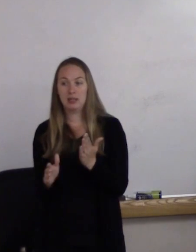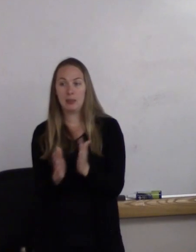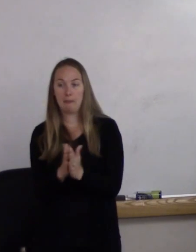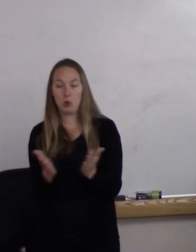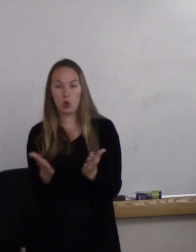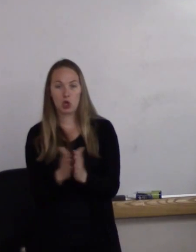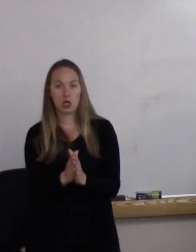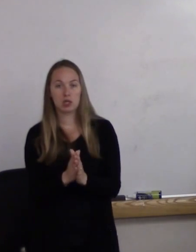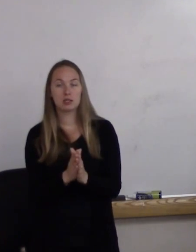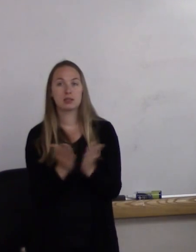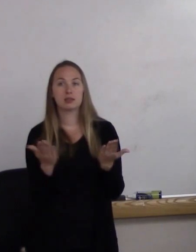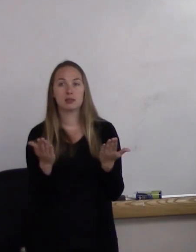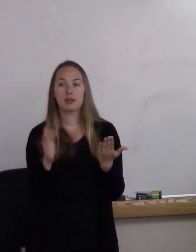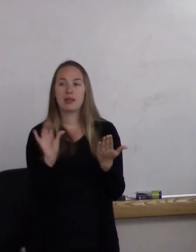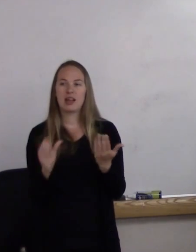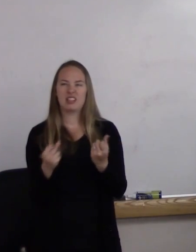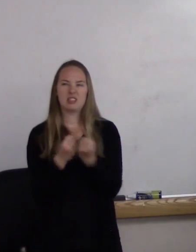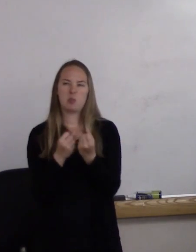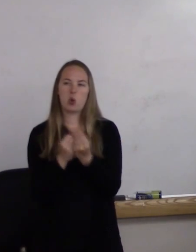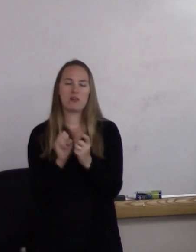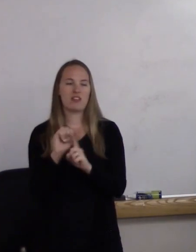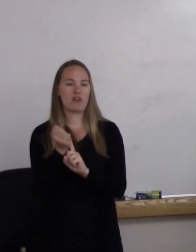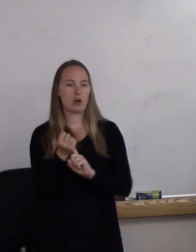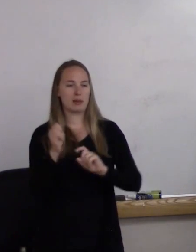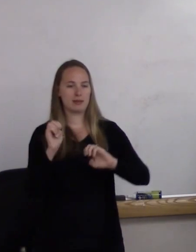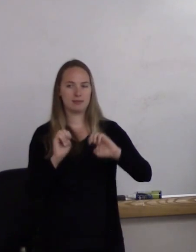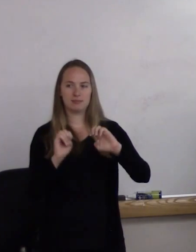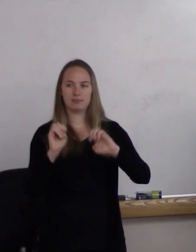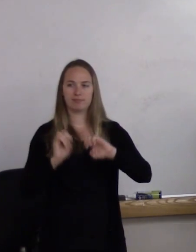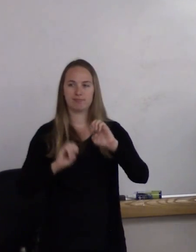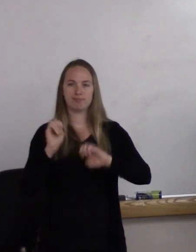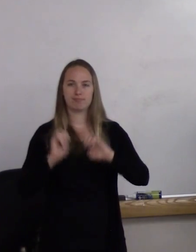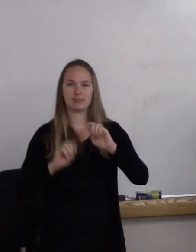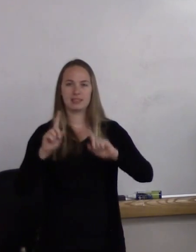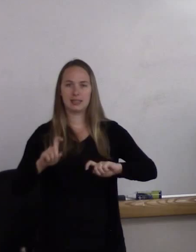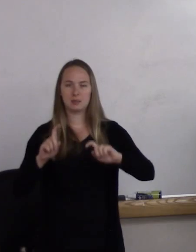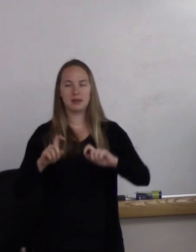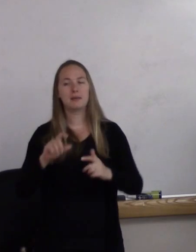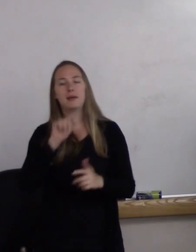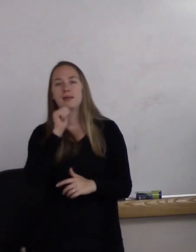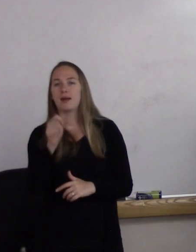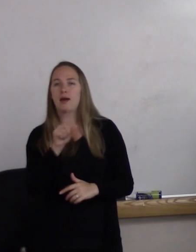are the Support of Environment Assessment, and again, this is not just aging-related,